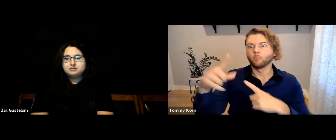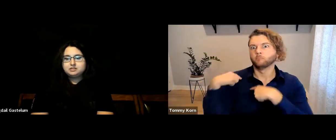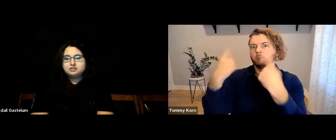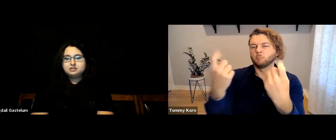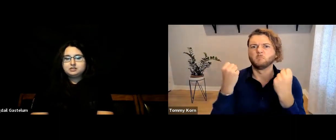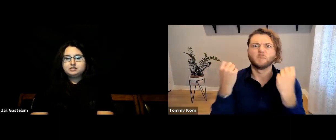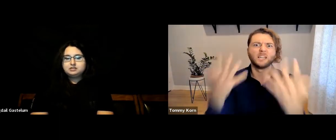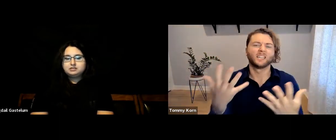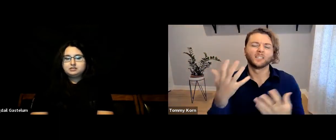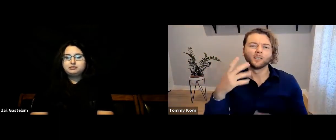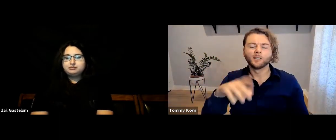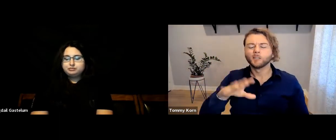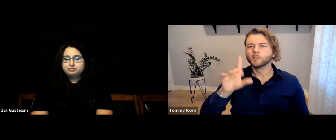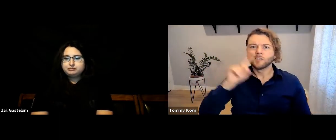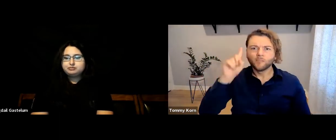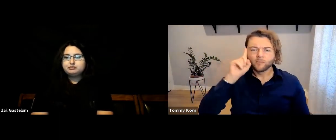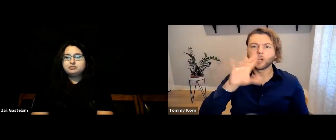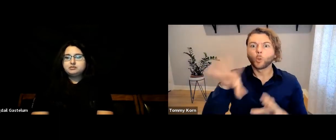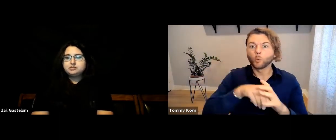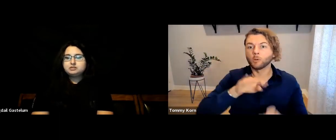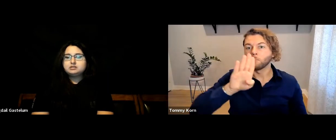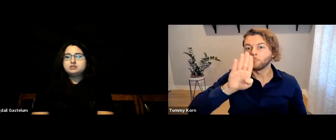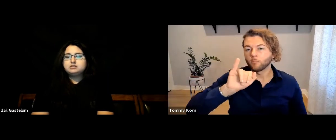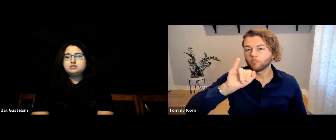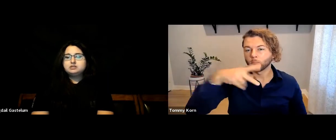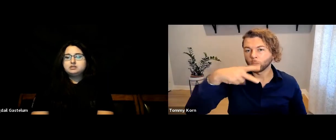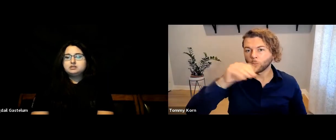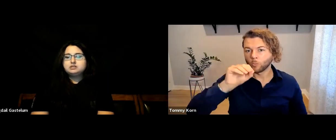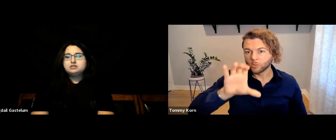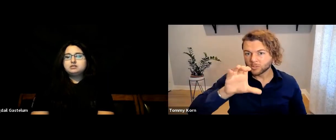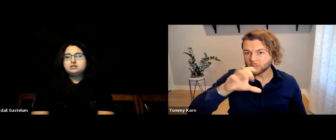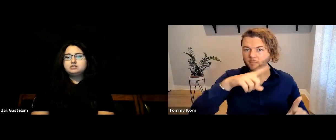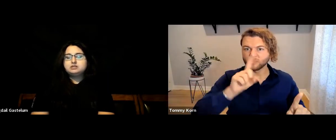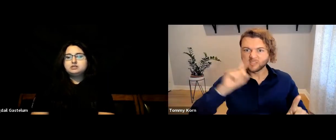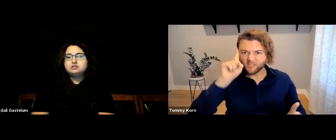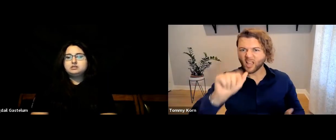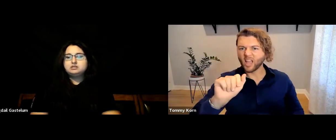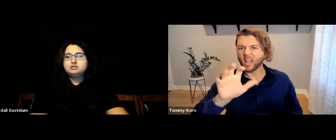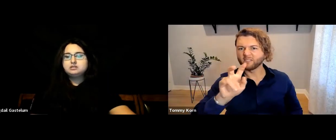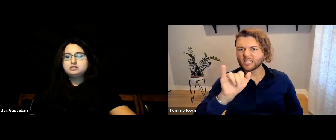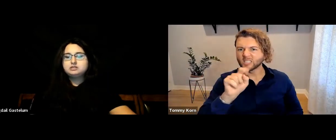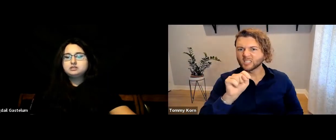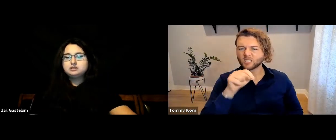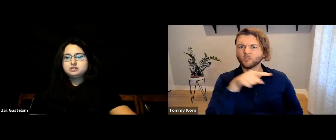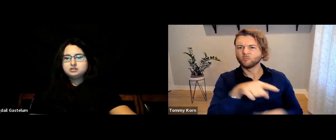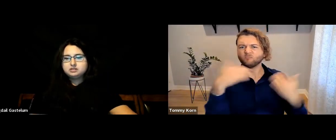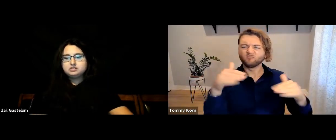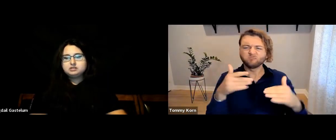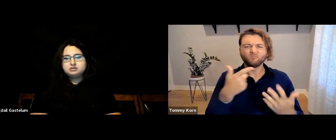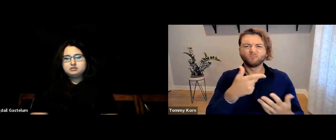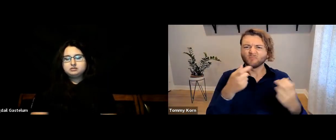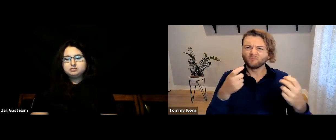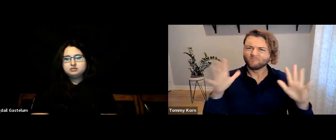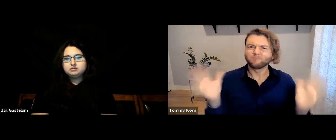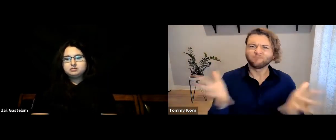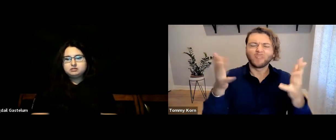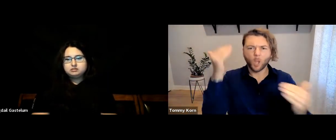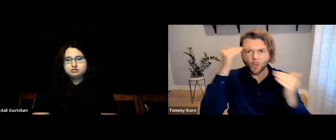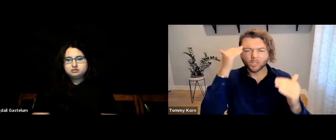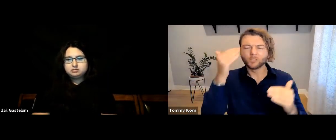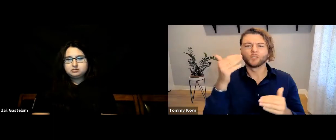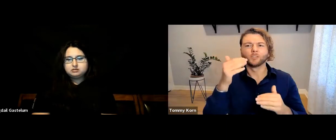Many Deaf BIPOC folks and activists have been raising awareness